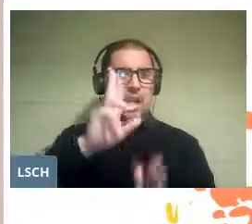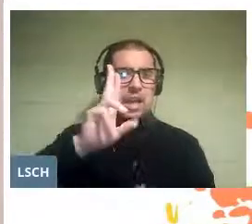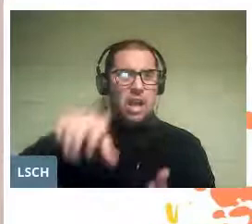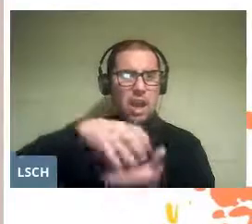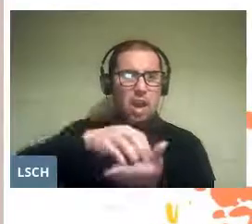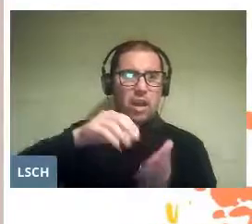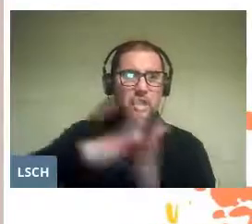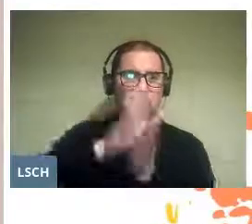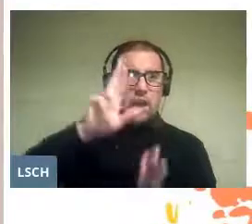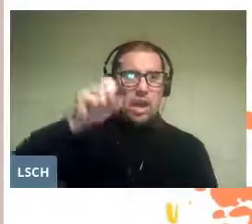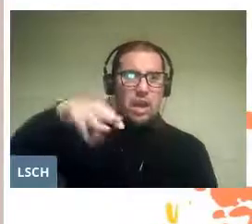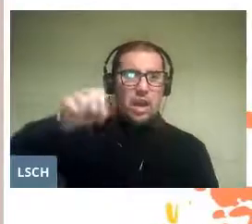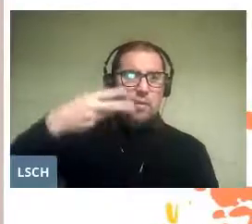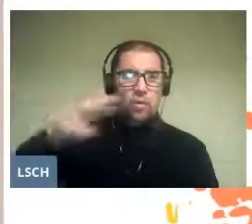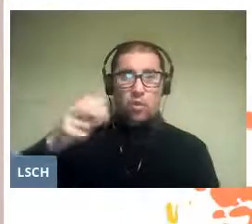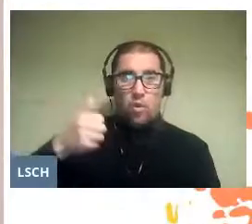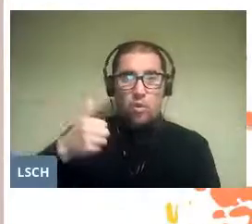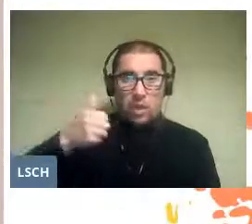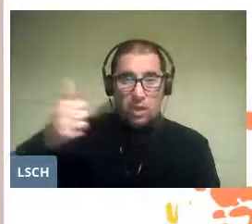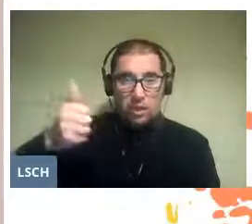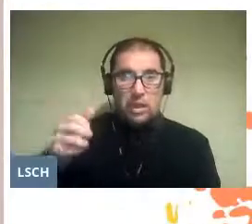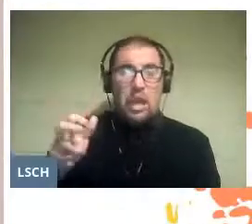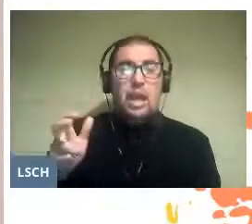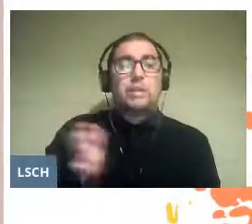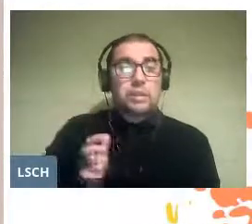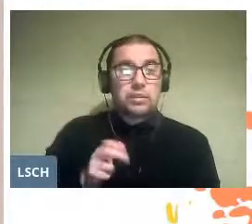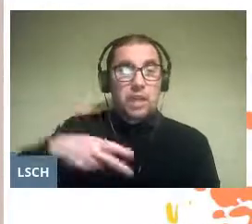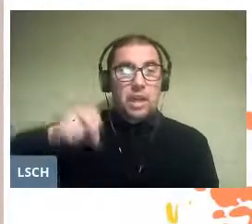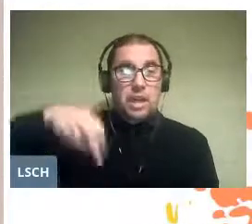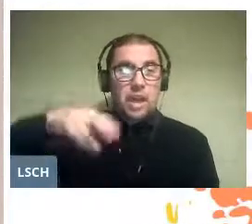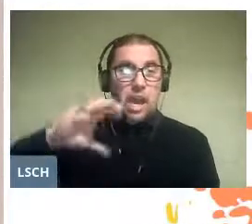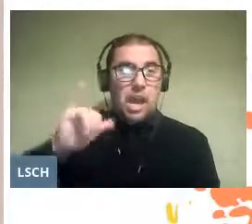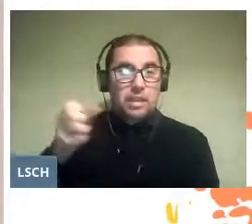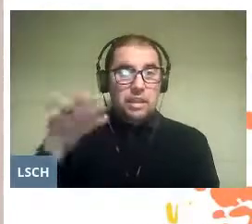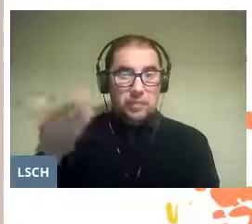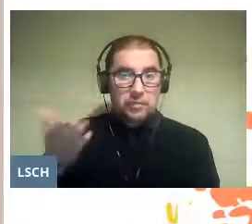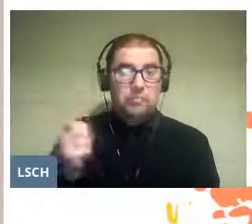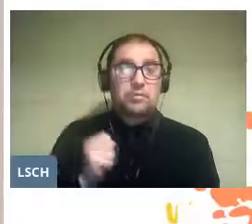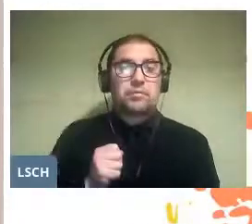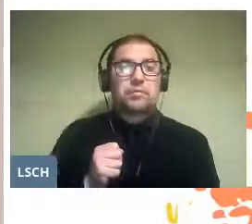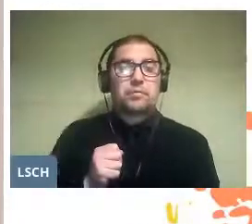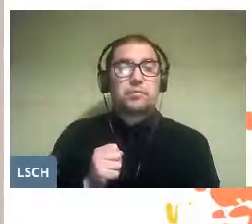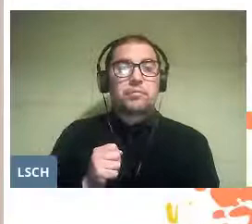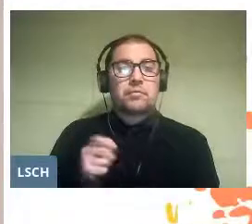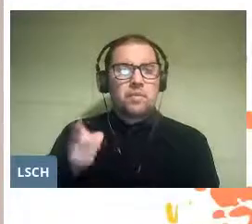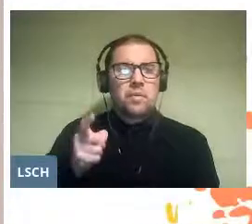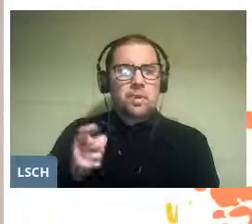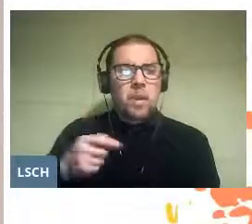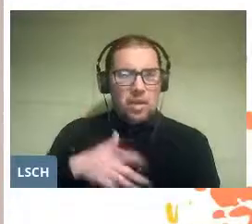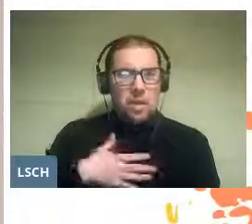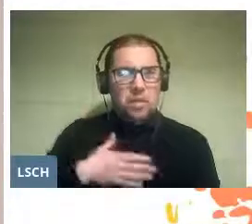Its director, Mrs. Nancy Gallardo, is a woman of entrepreneurial spirit,